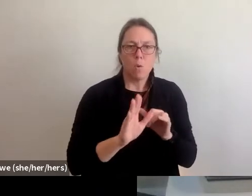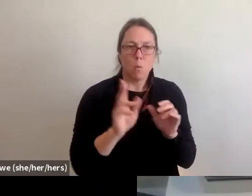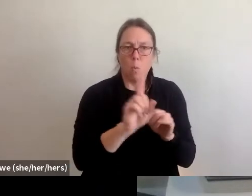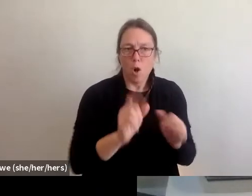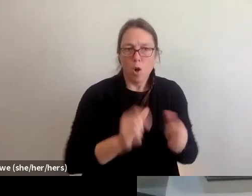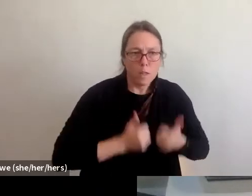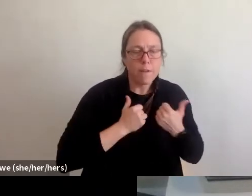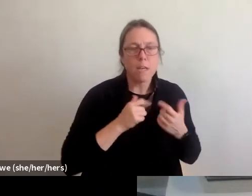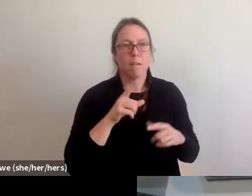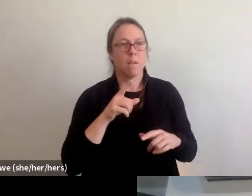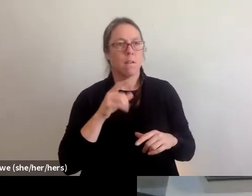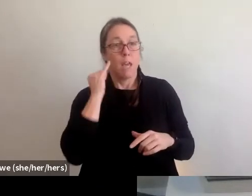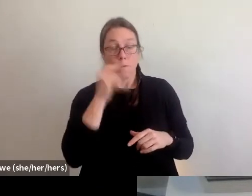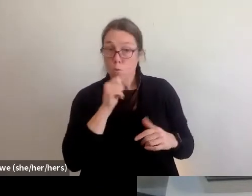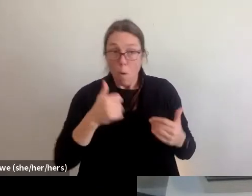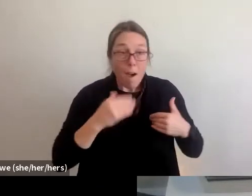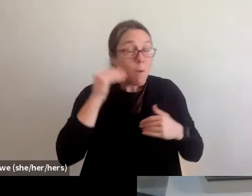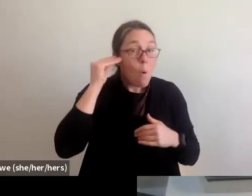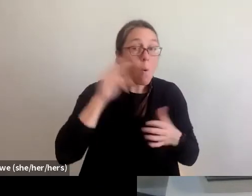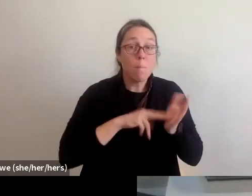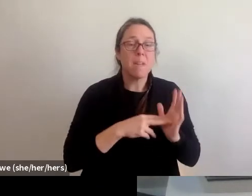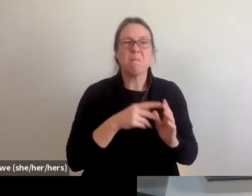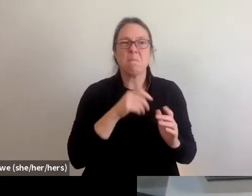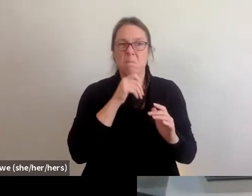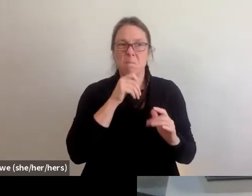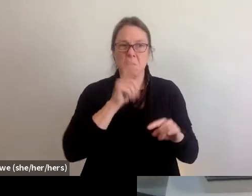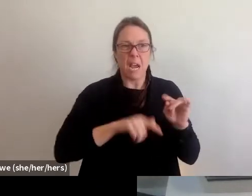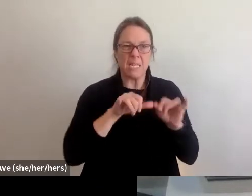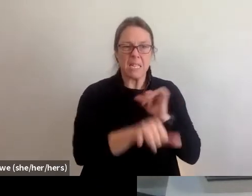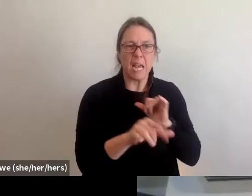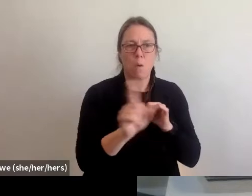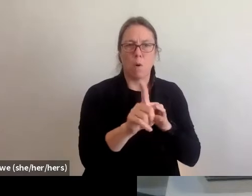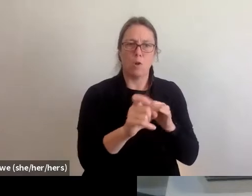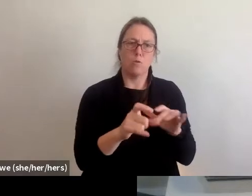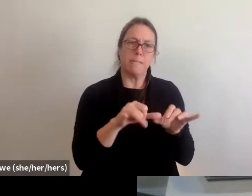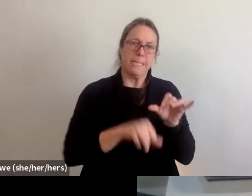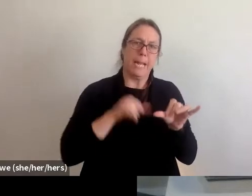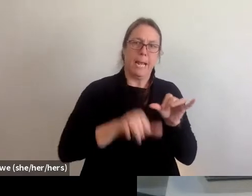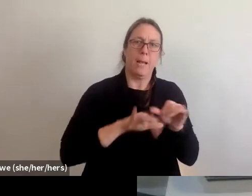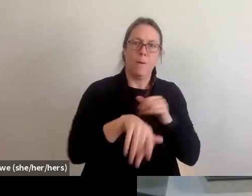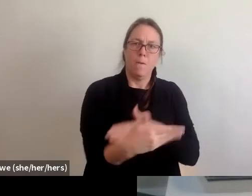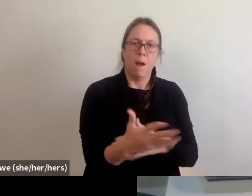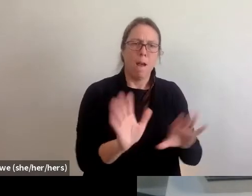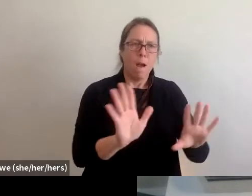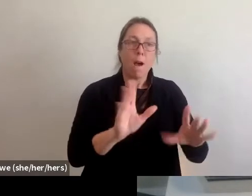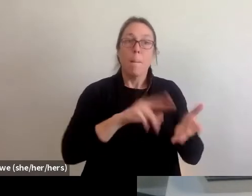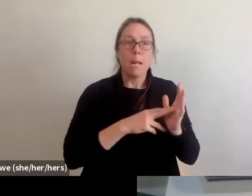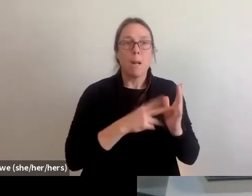at the place where you have been residing. So that's like the, where do I go? And a lot of folks view it as kind of